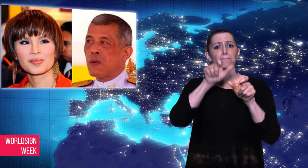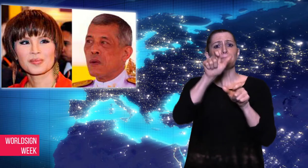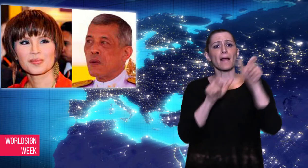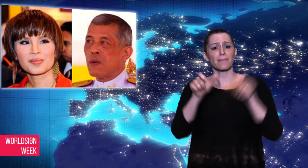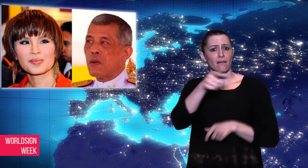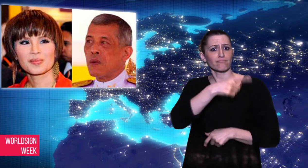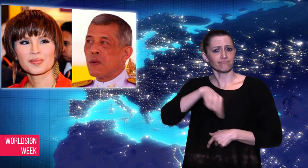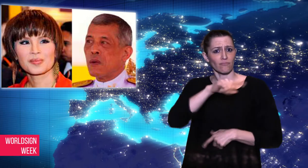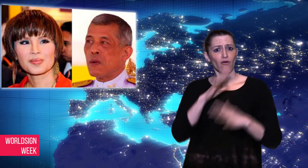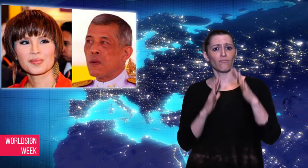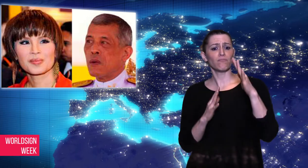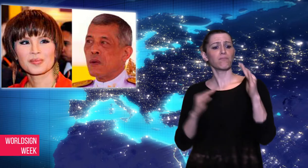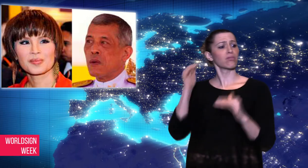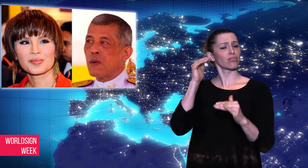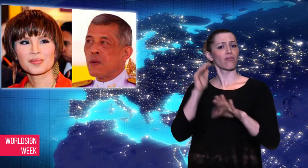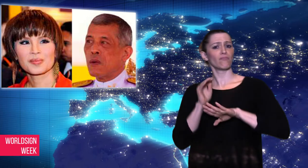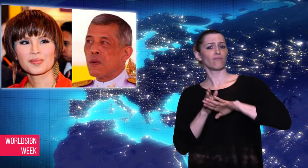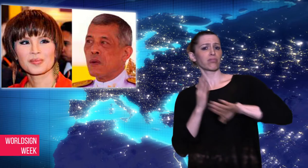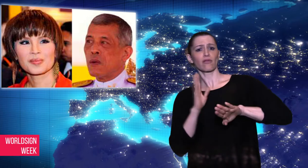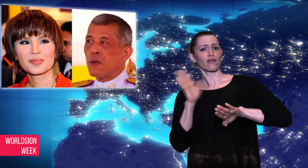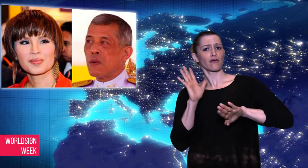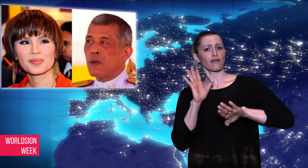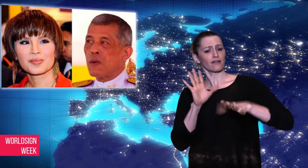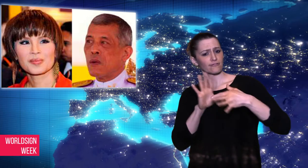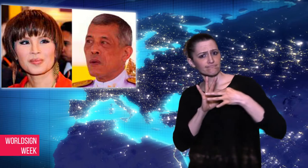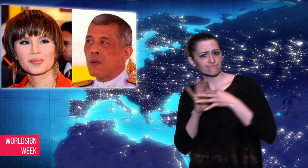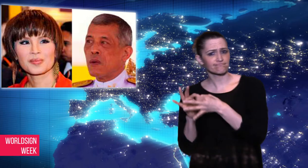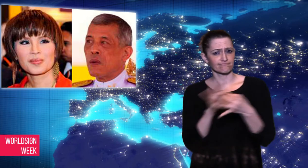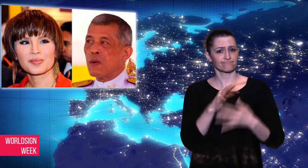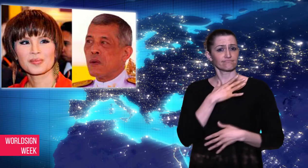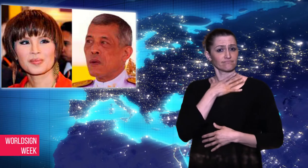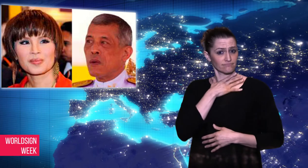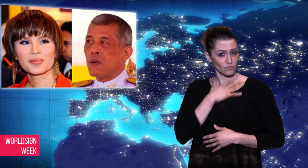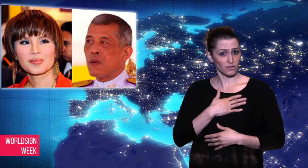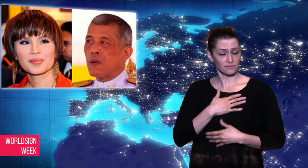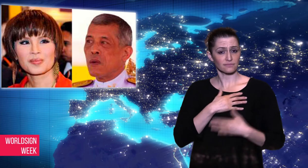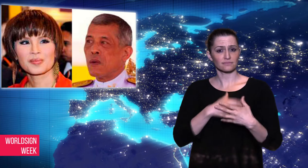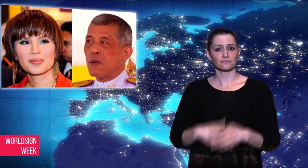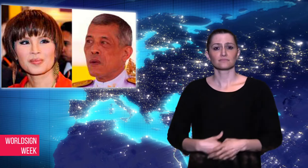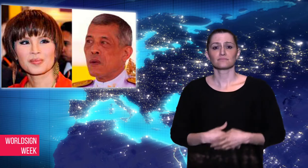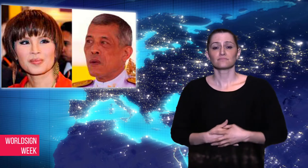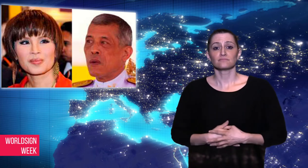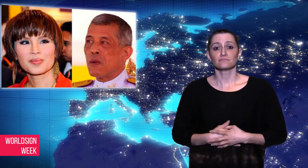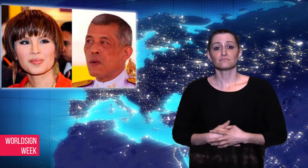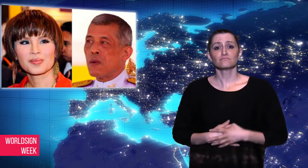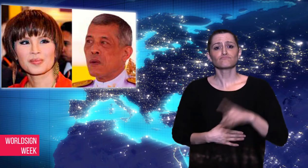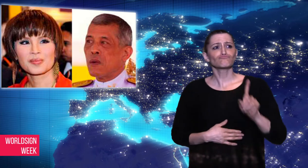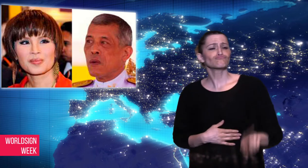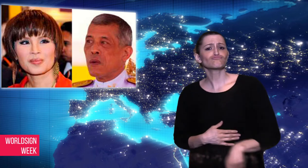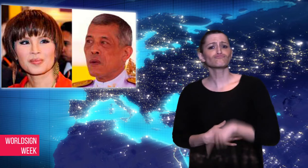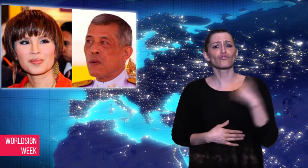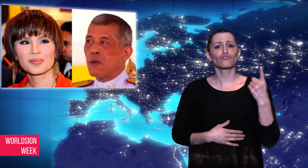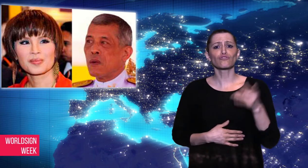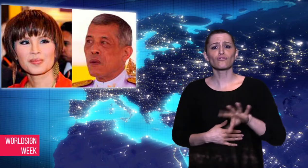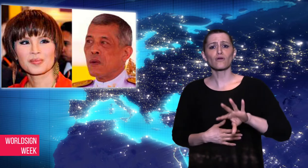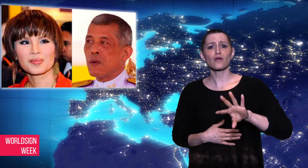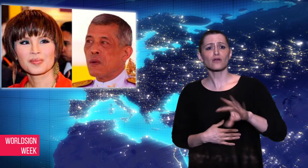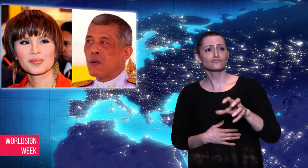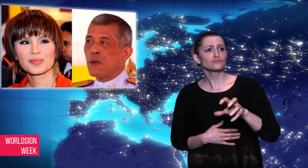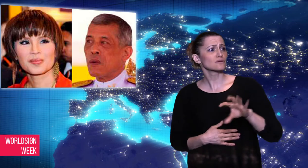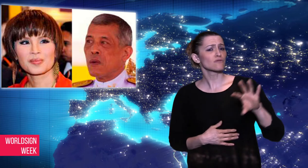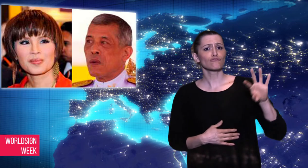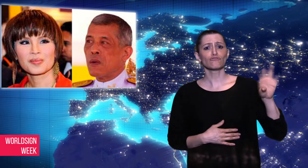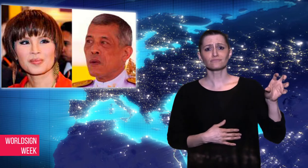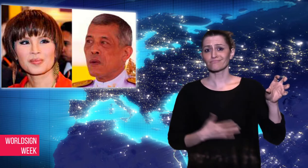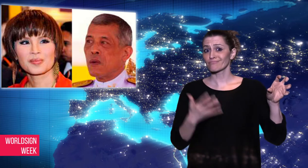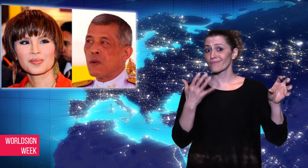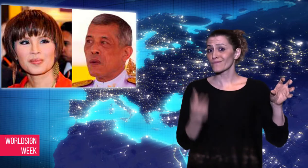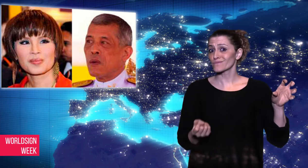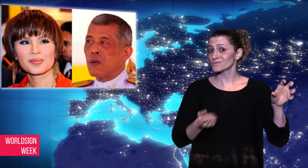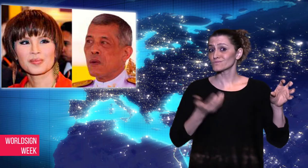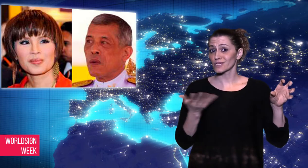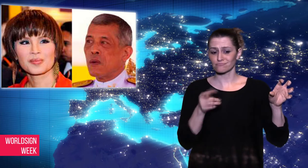with the people. Other countries such as Saudi Arabia